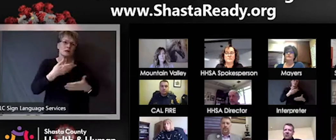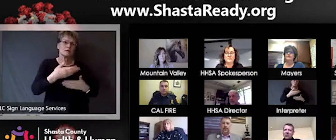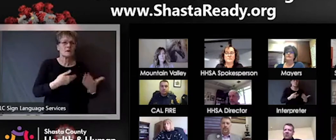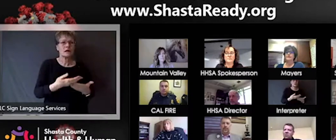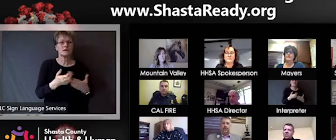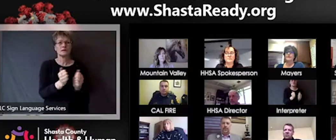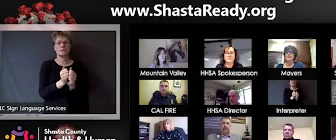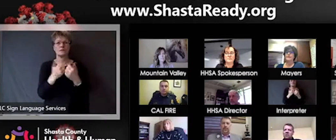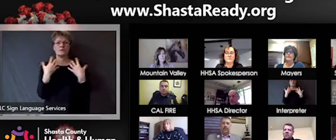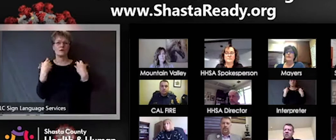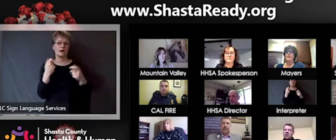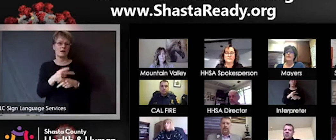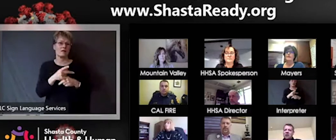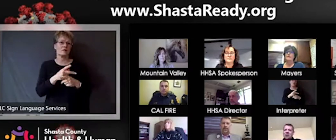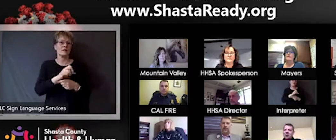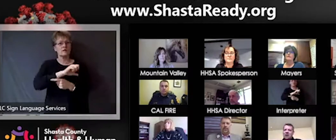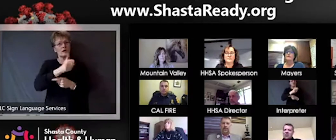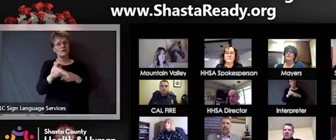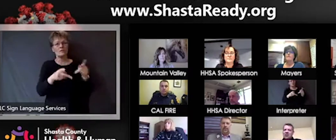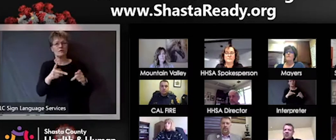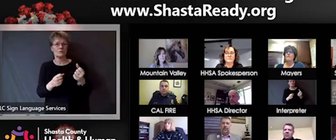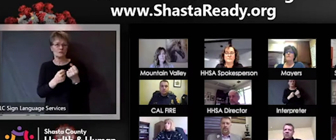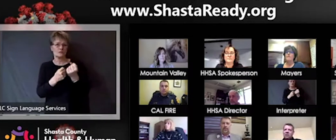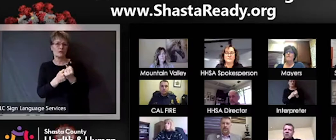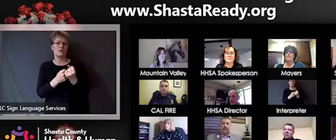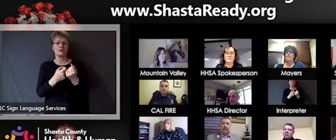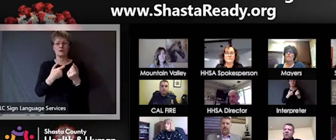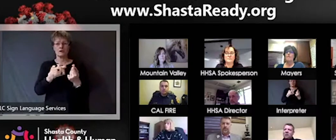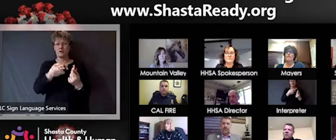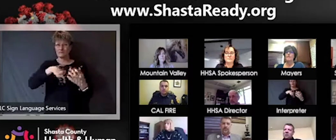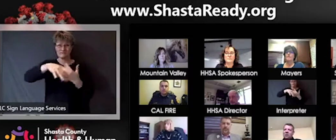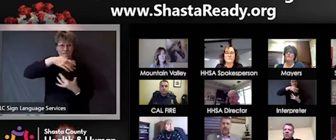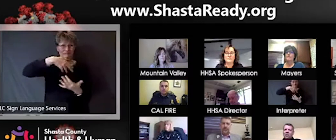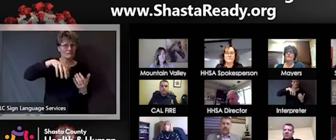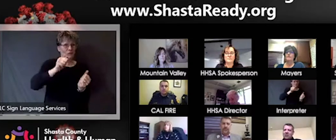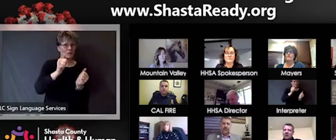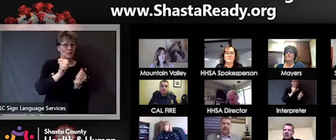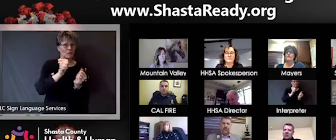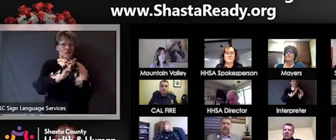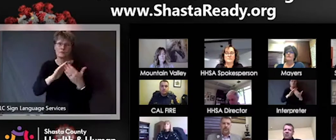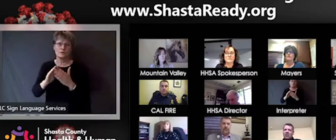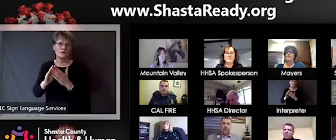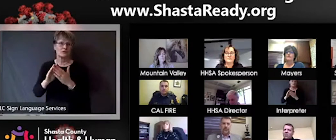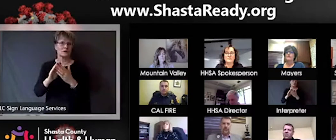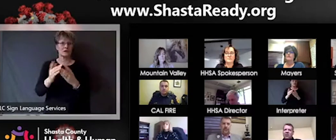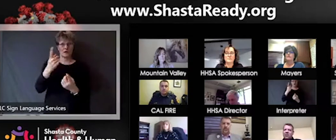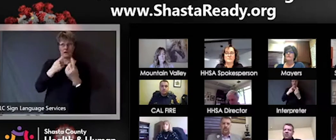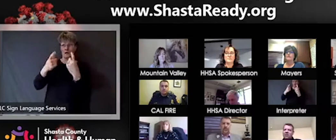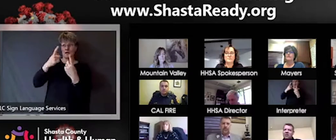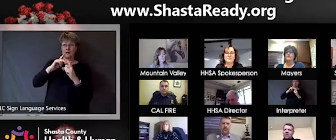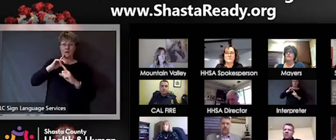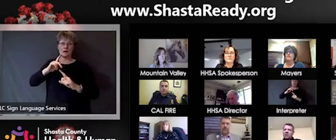community has questions and we just need to all make sure that we're all on the same page and it would get information out there as fast as